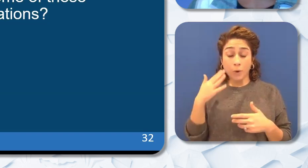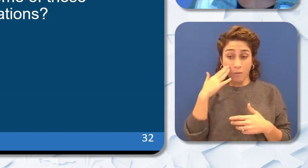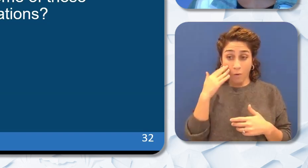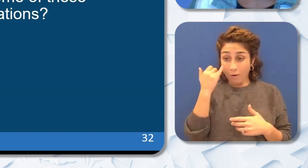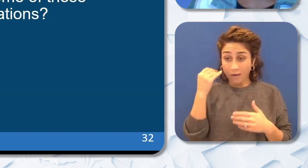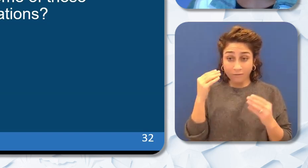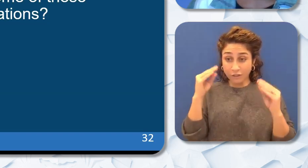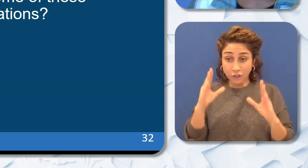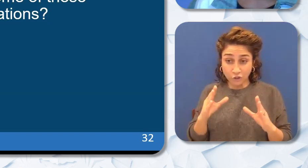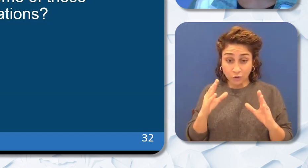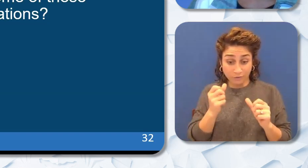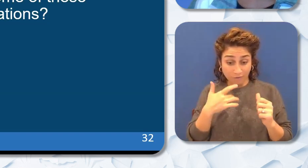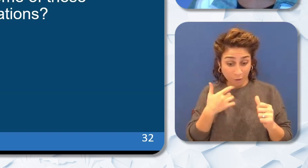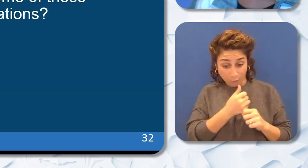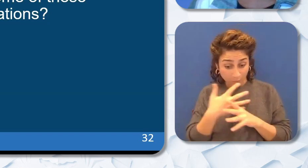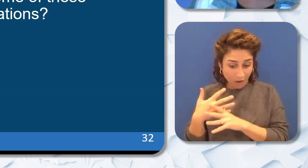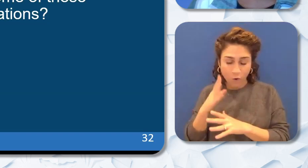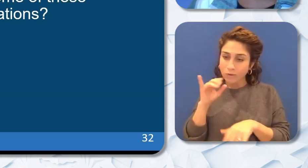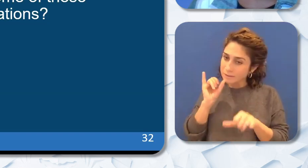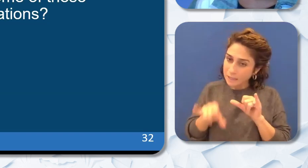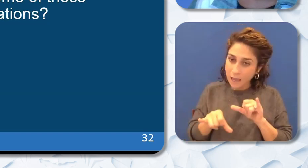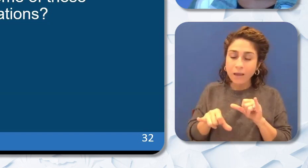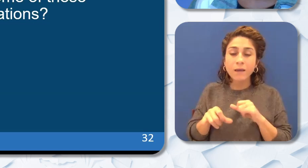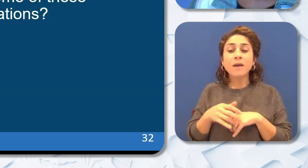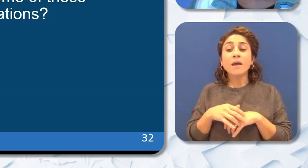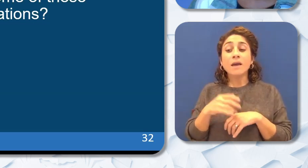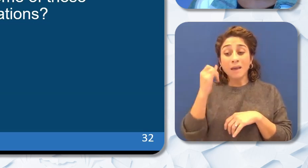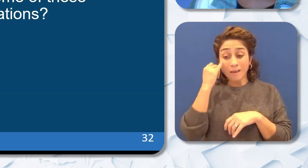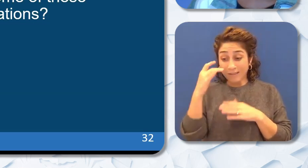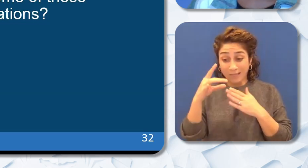in the profession. Under our superintendent's leadership we have seen historic investments